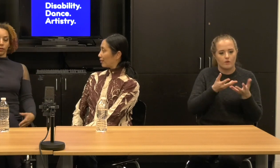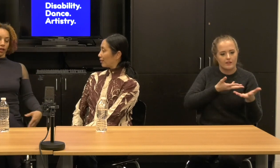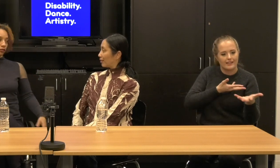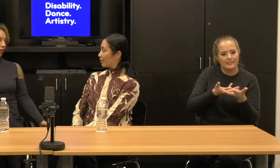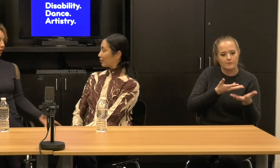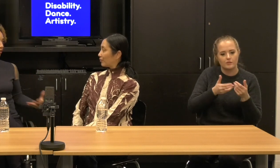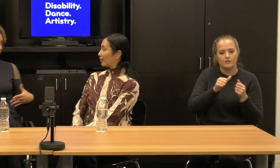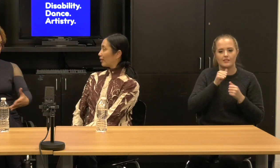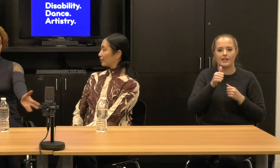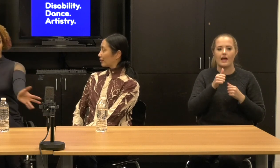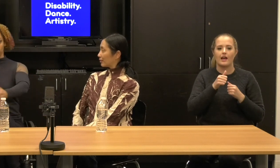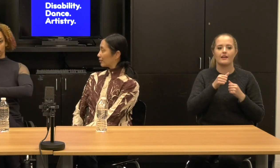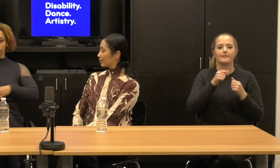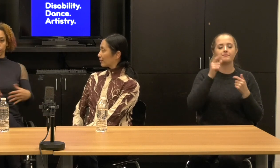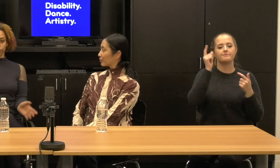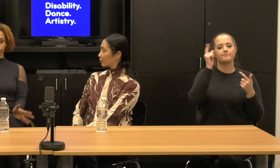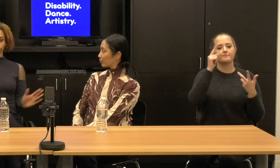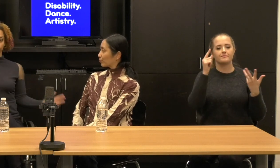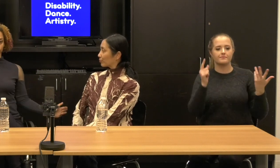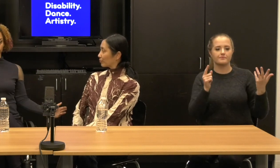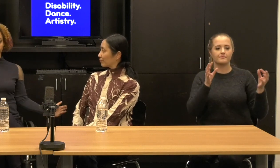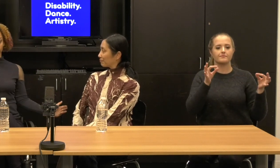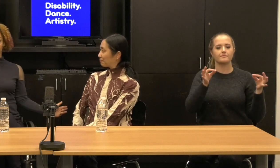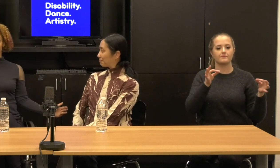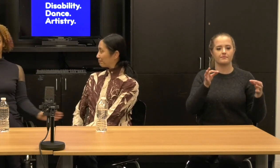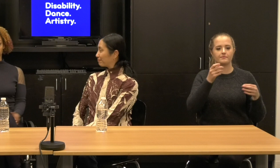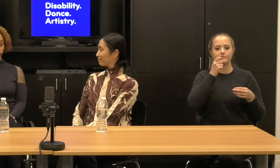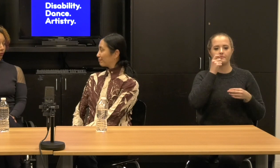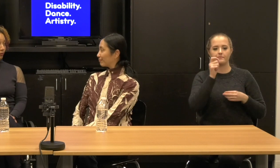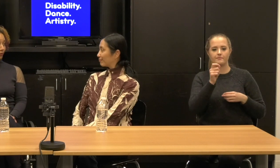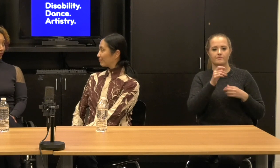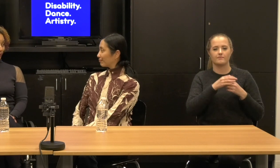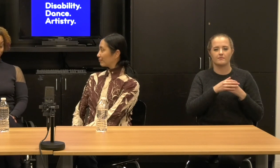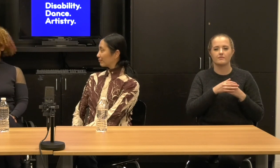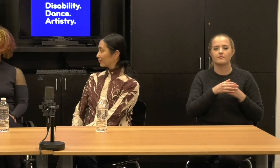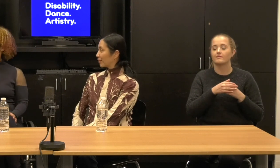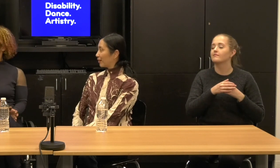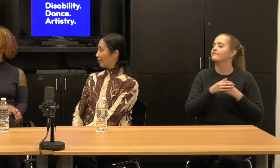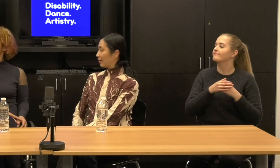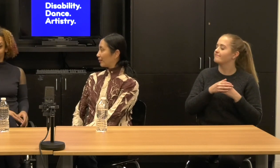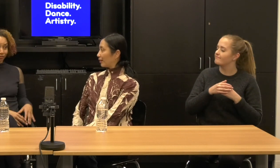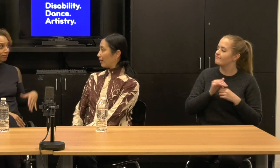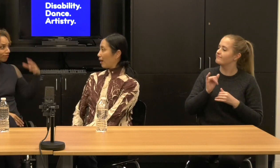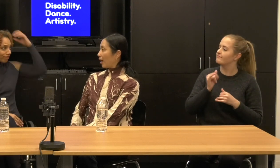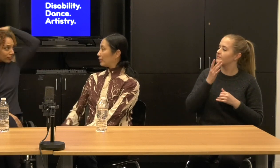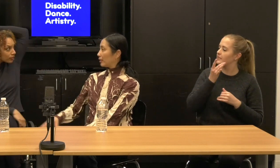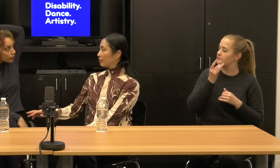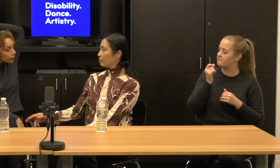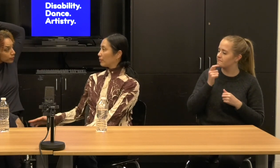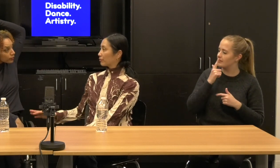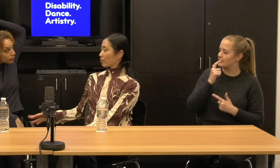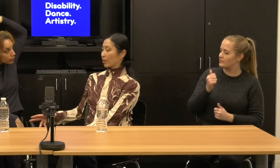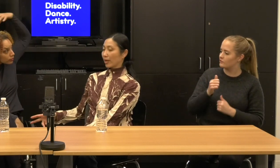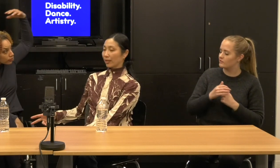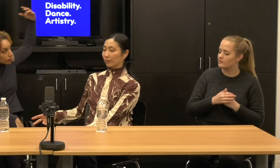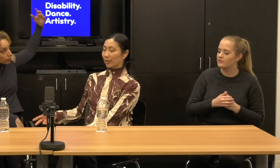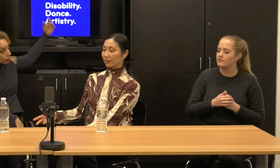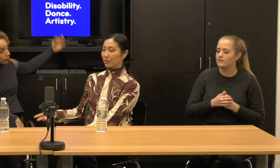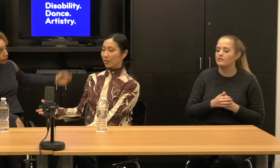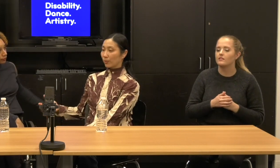down artist centered. Janet: Right. And even beforehand, get this.